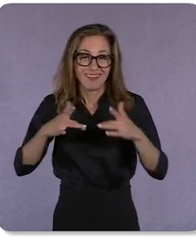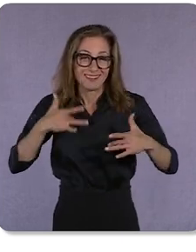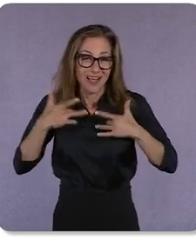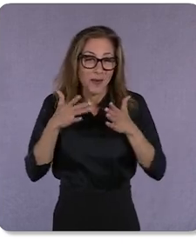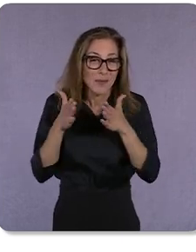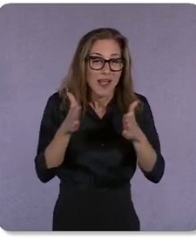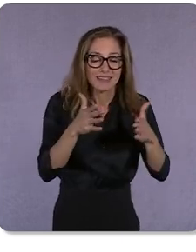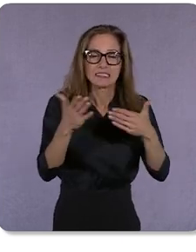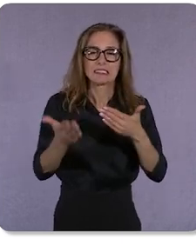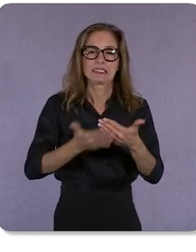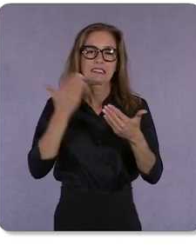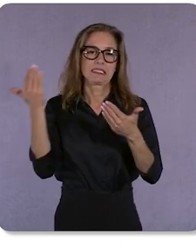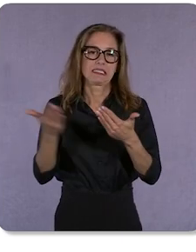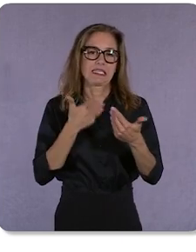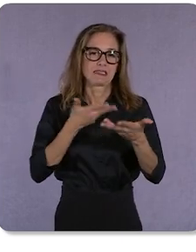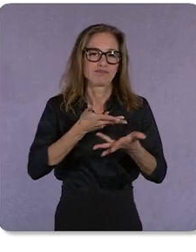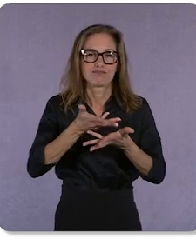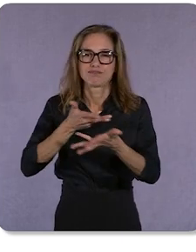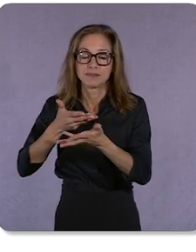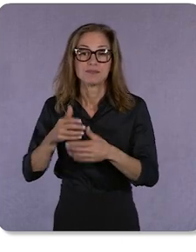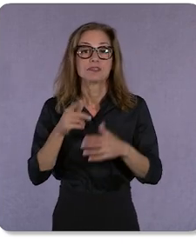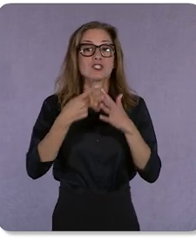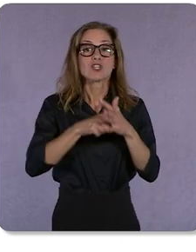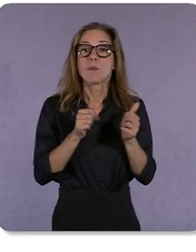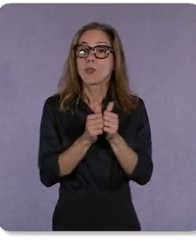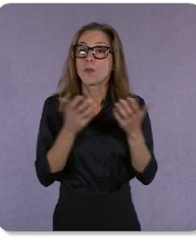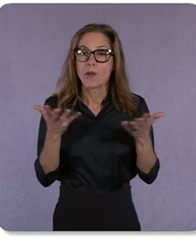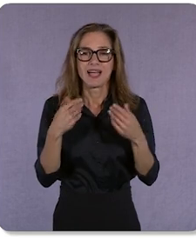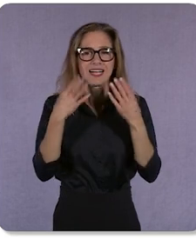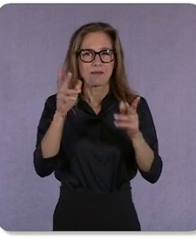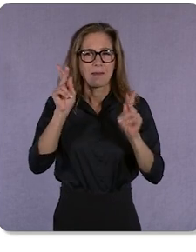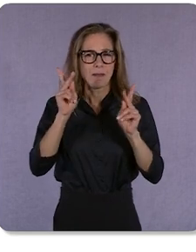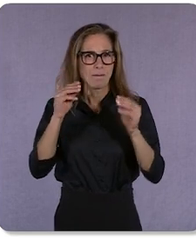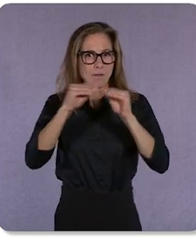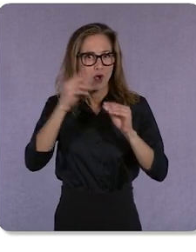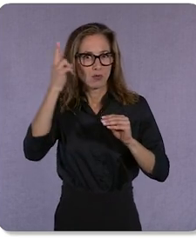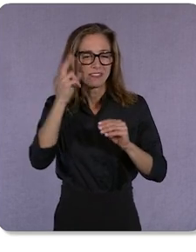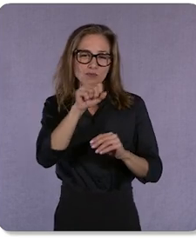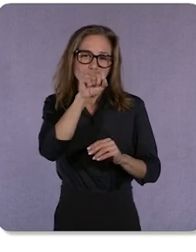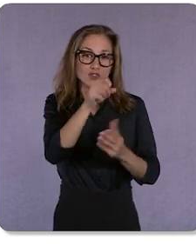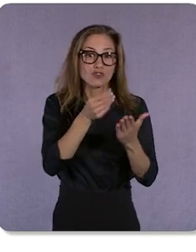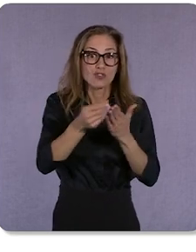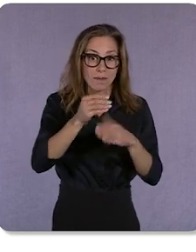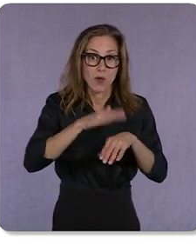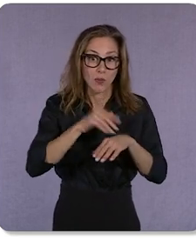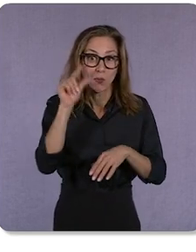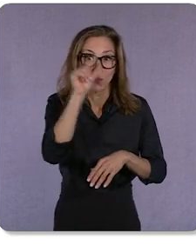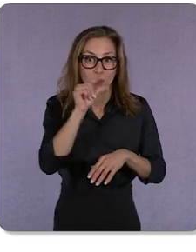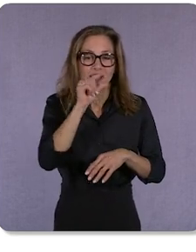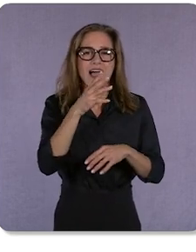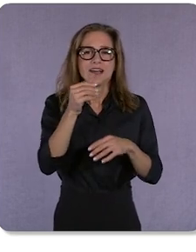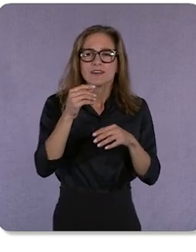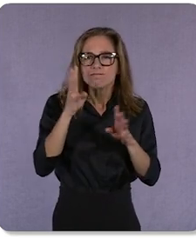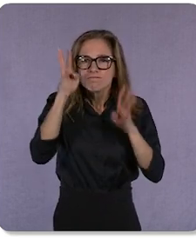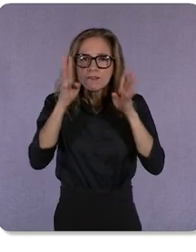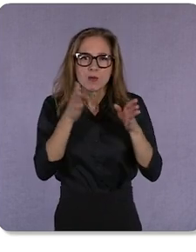This starts with giving people more reasons to love shopping on Google, and creating more ways for you to reach and engage with them as they shop.